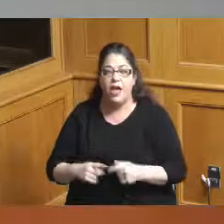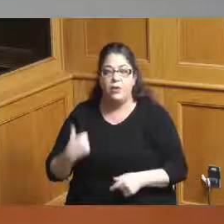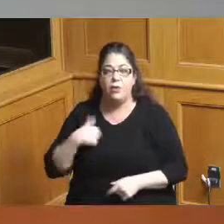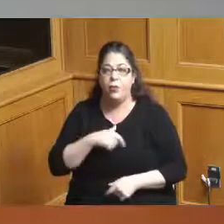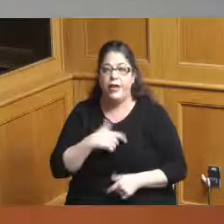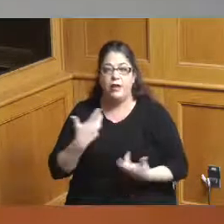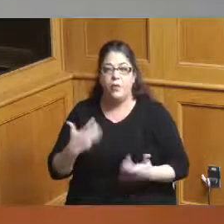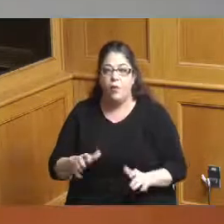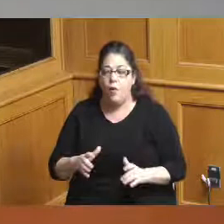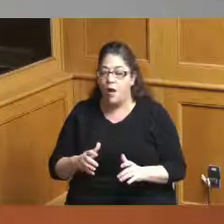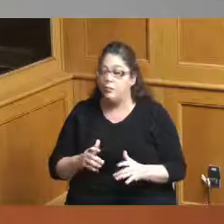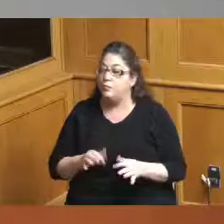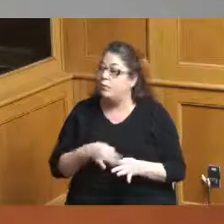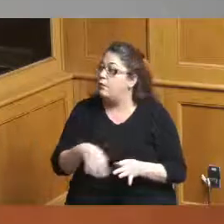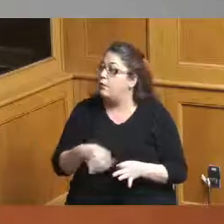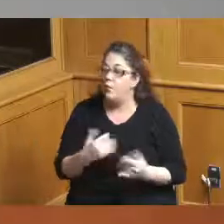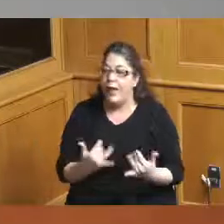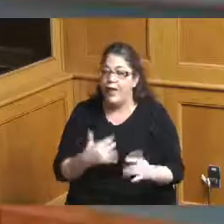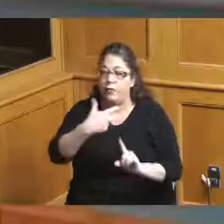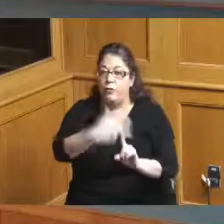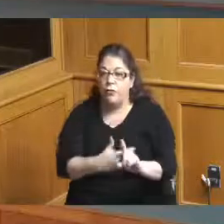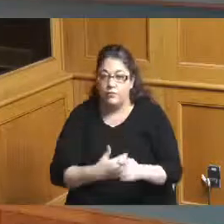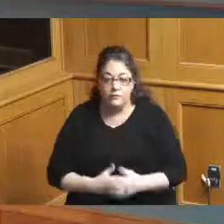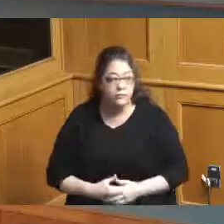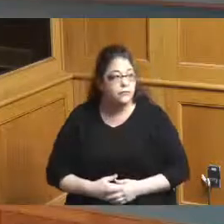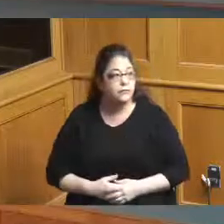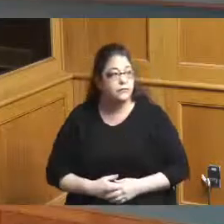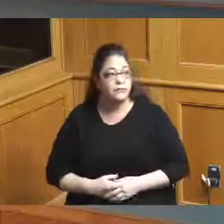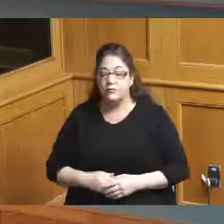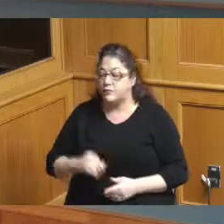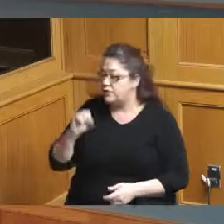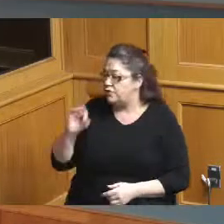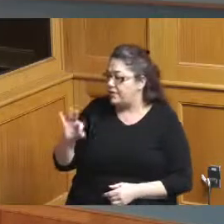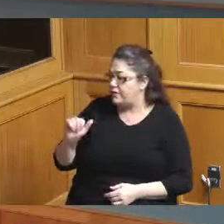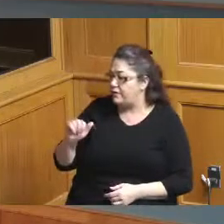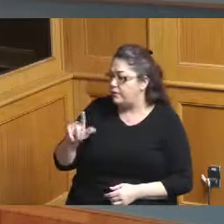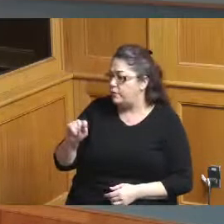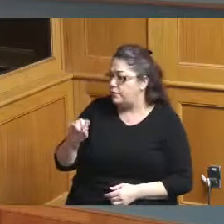a quarterly meeting Madam President if I could just briefly I think the way the resolution